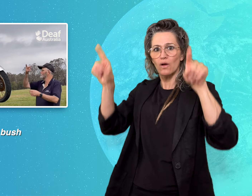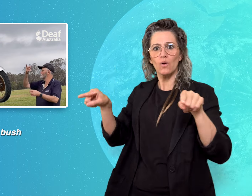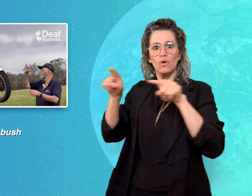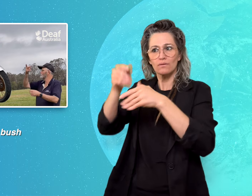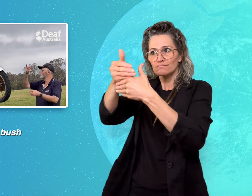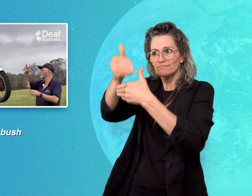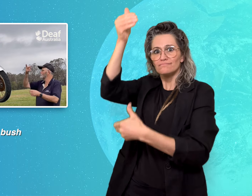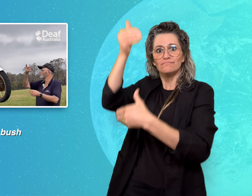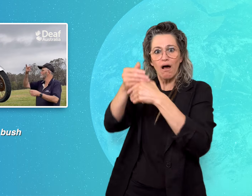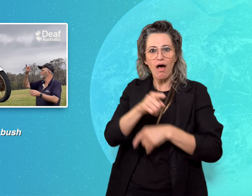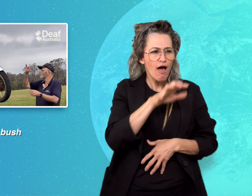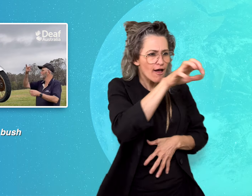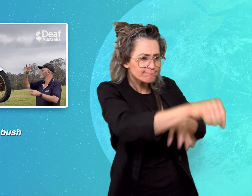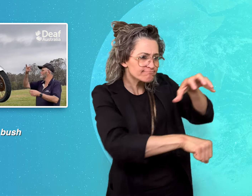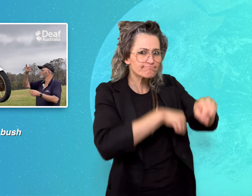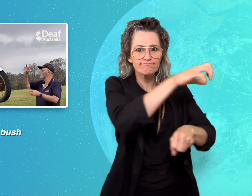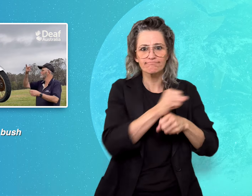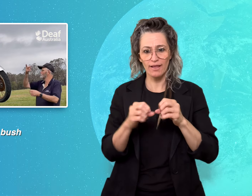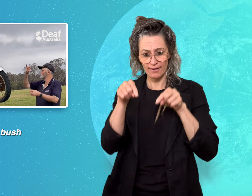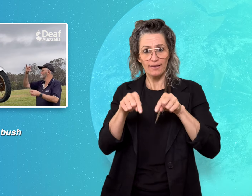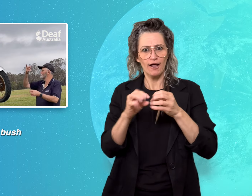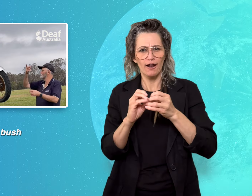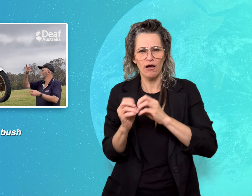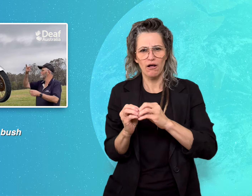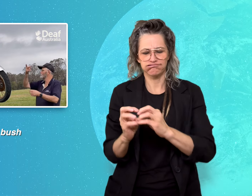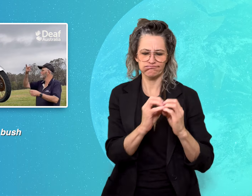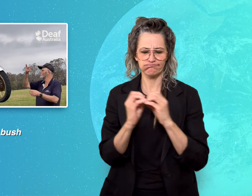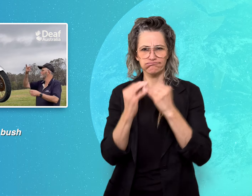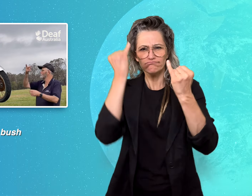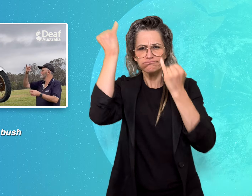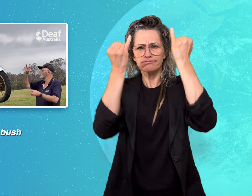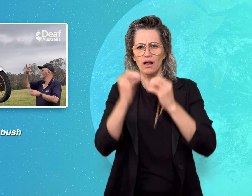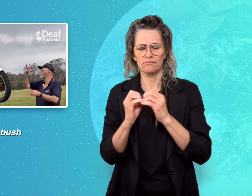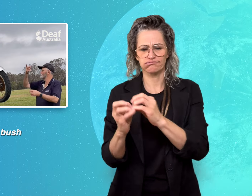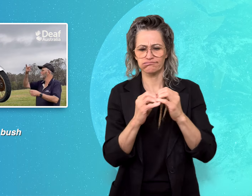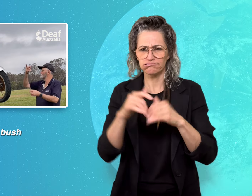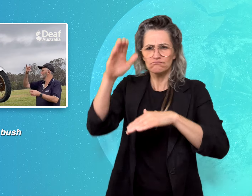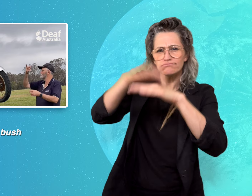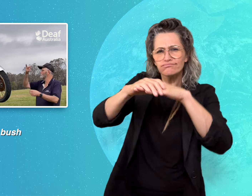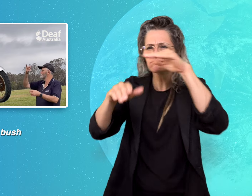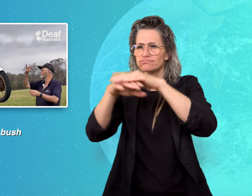a sustainable sanctuary that shows their resourcefulness